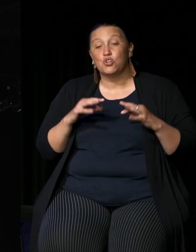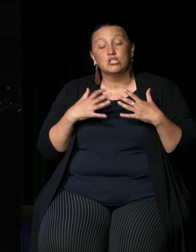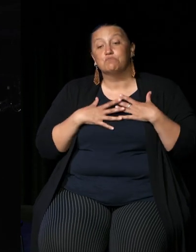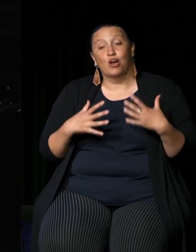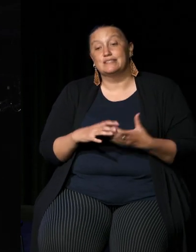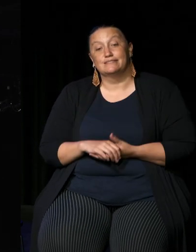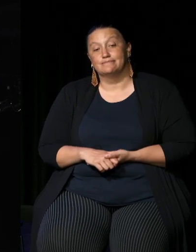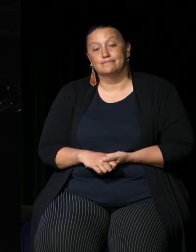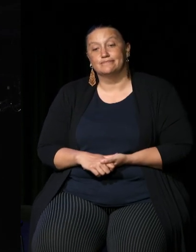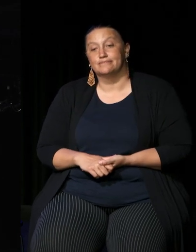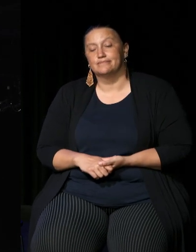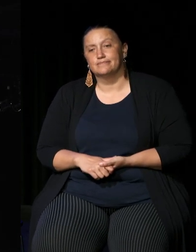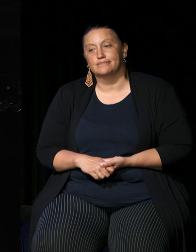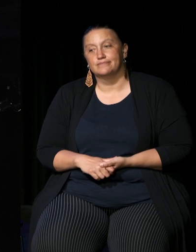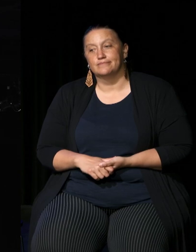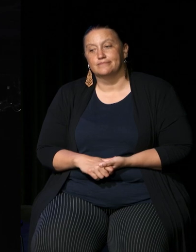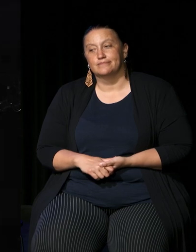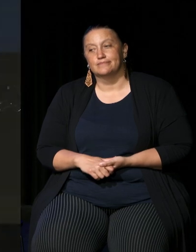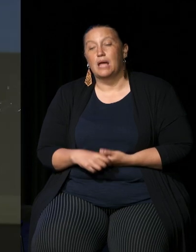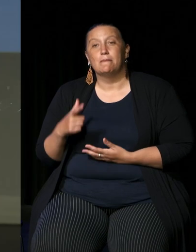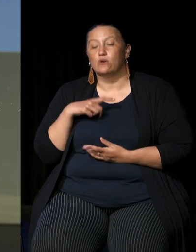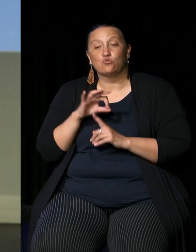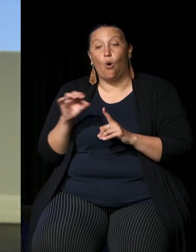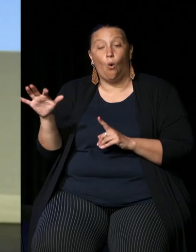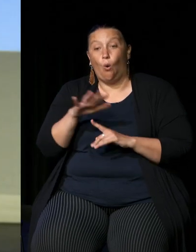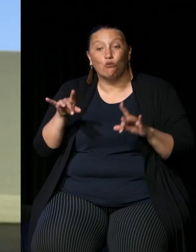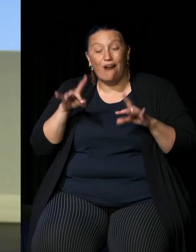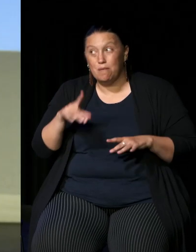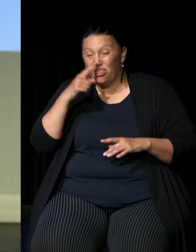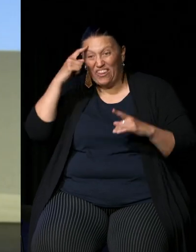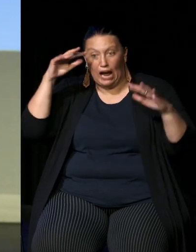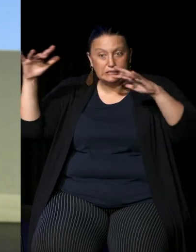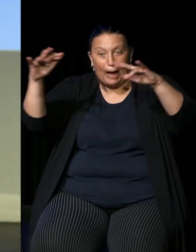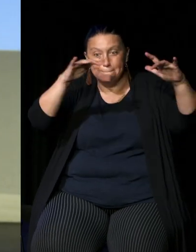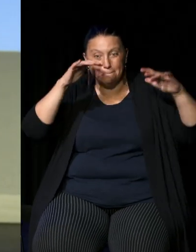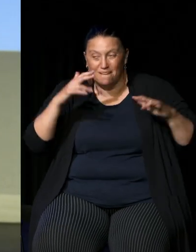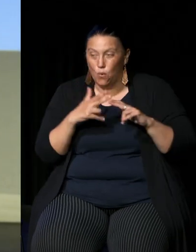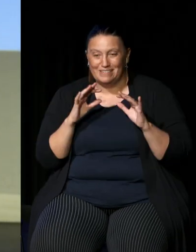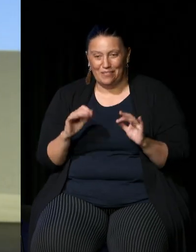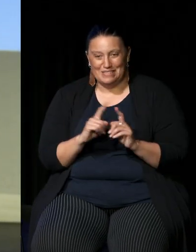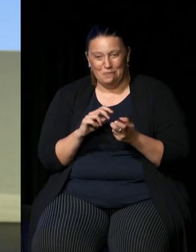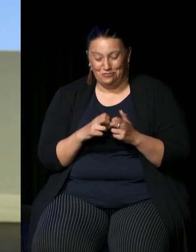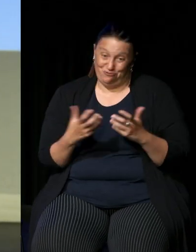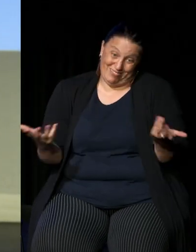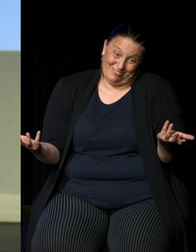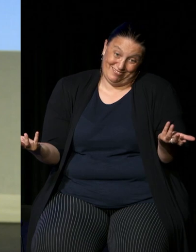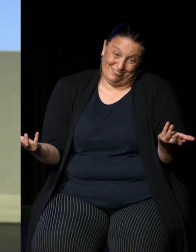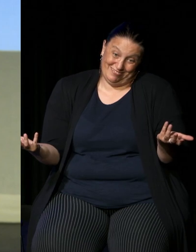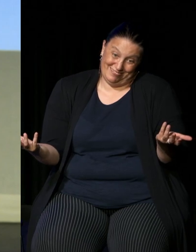thing because not all Australians think exactly the same thing about exactly one issue right so um